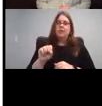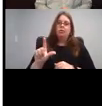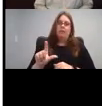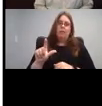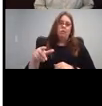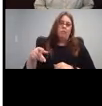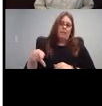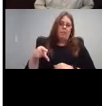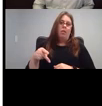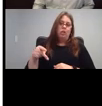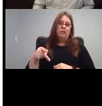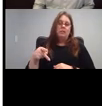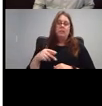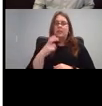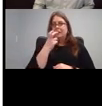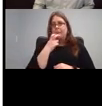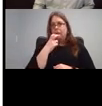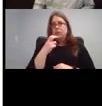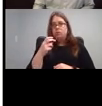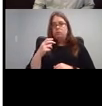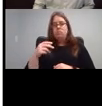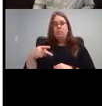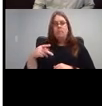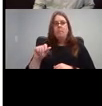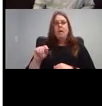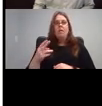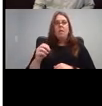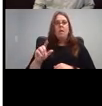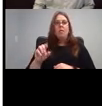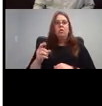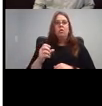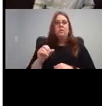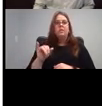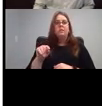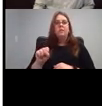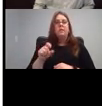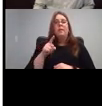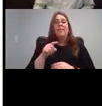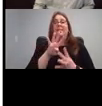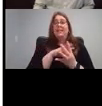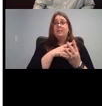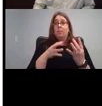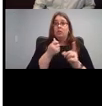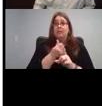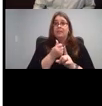pathologists. If you're looking for this spreadsheet, it was shared, I believe, yeah, it was shared further up in the chat,